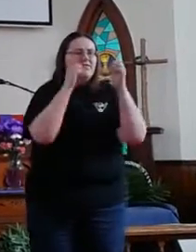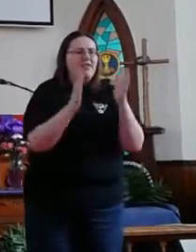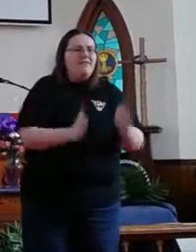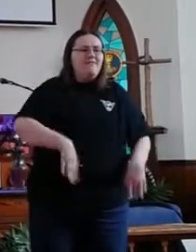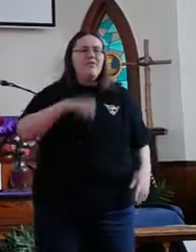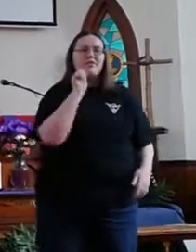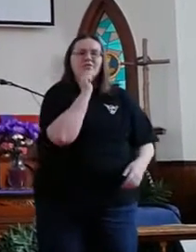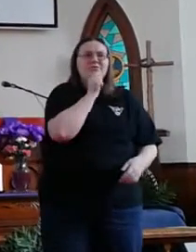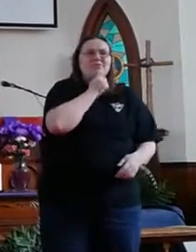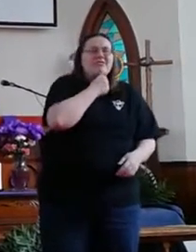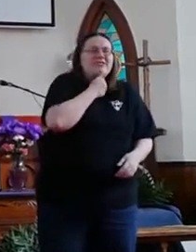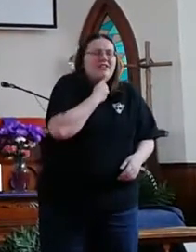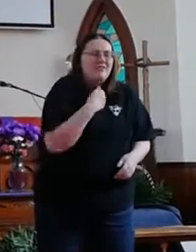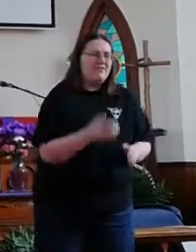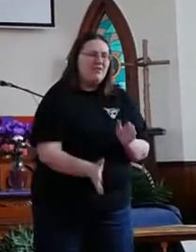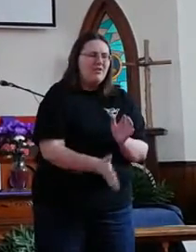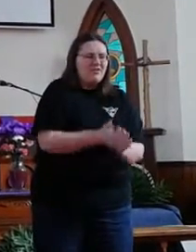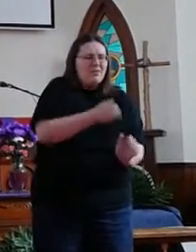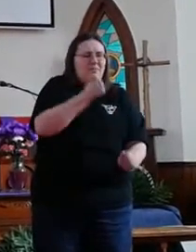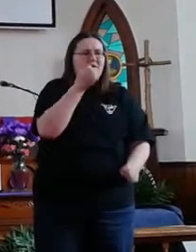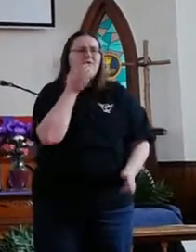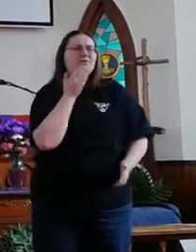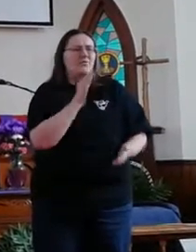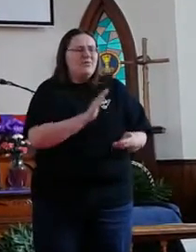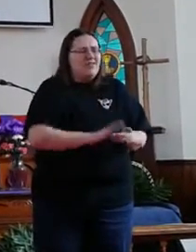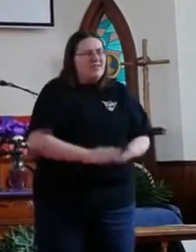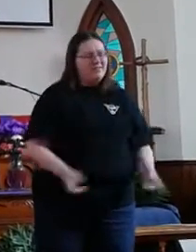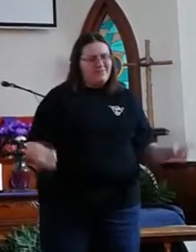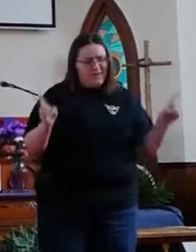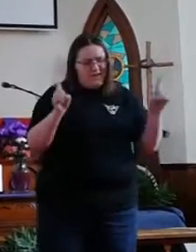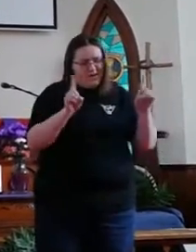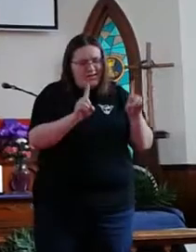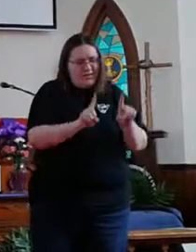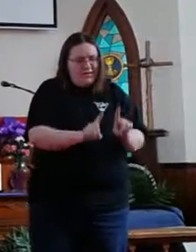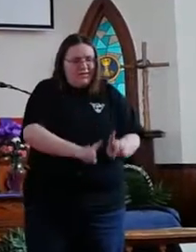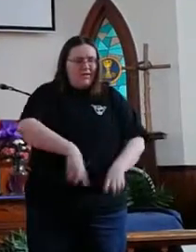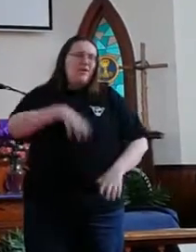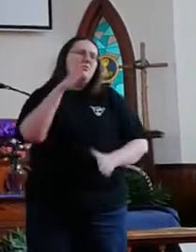Savior You suffered the most wicked fate